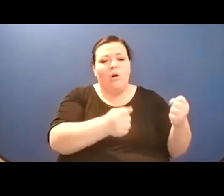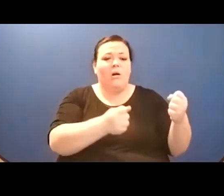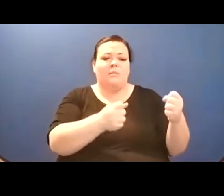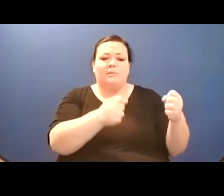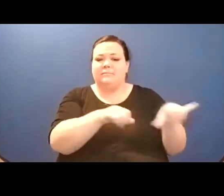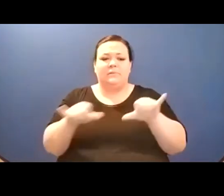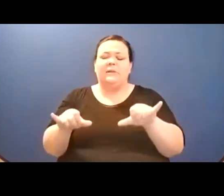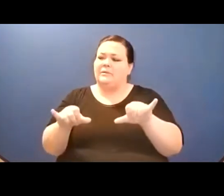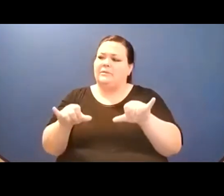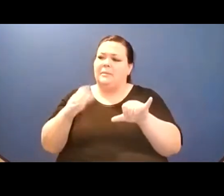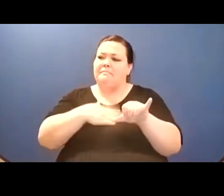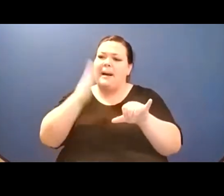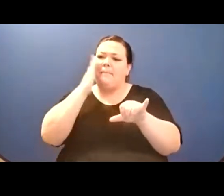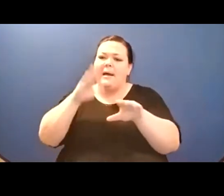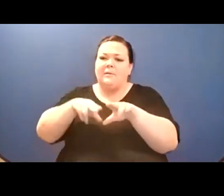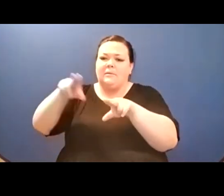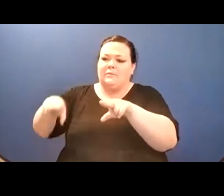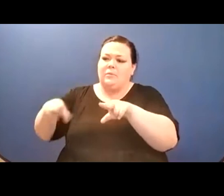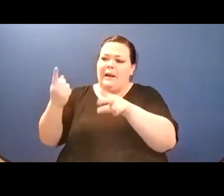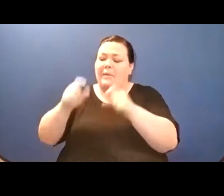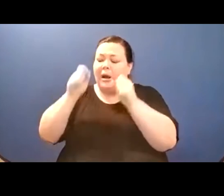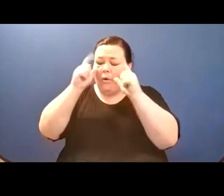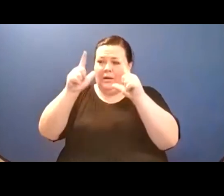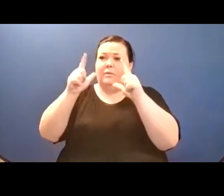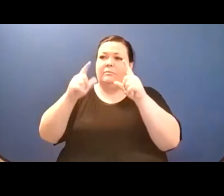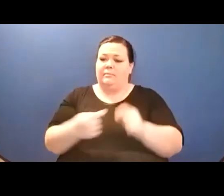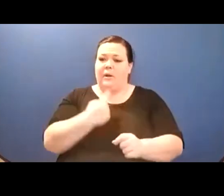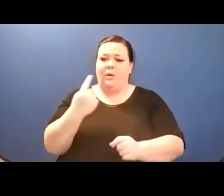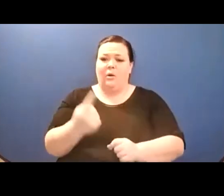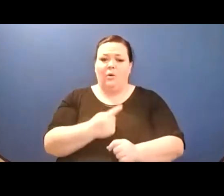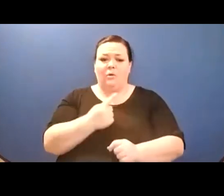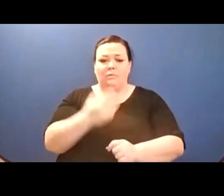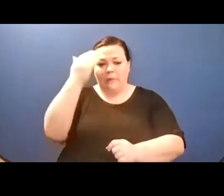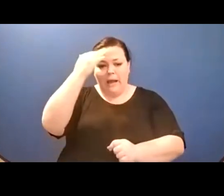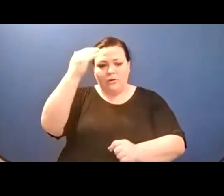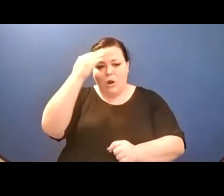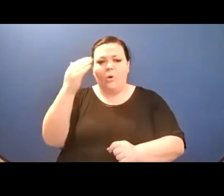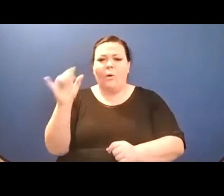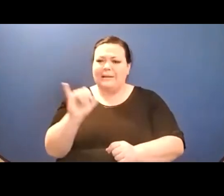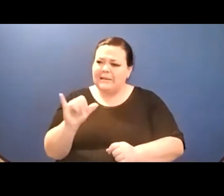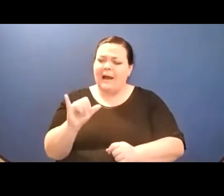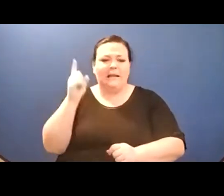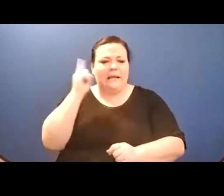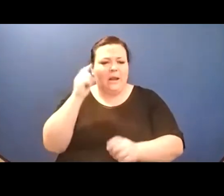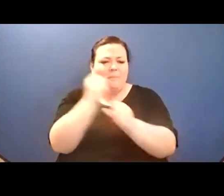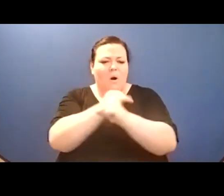we walk. His tail begins to wag,/ thumping against my leg. I blink back tears as he gratefully leans